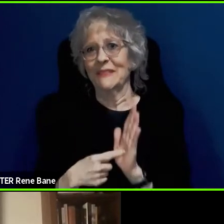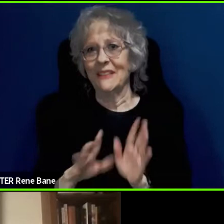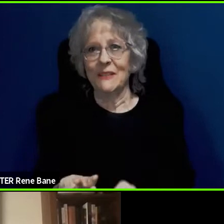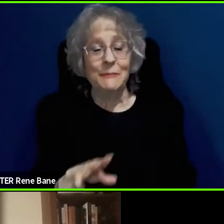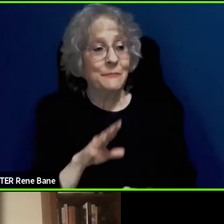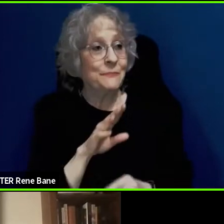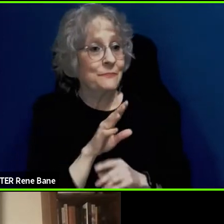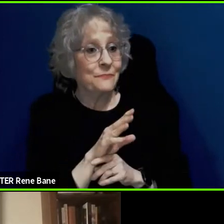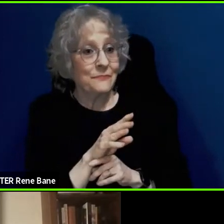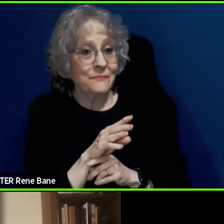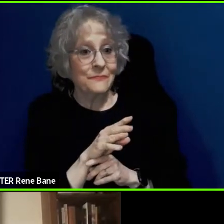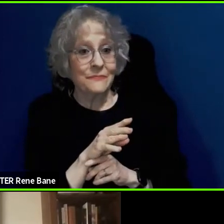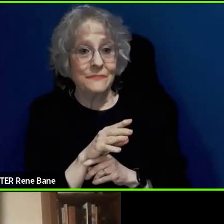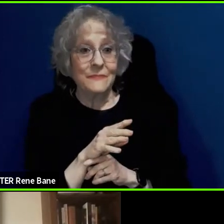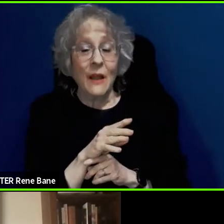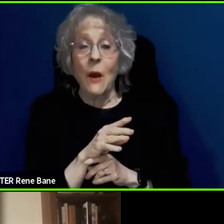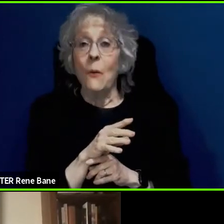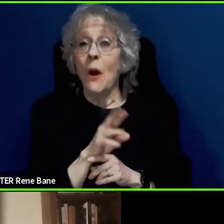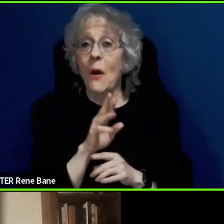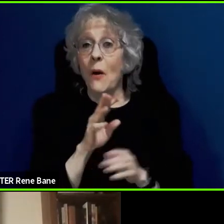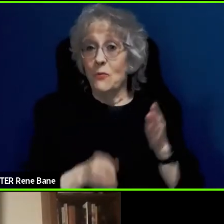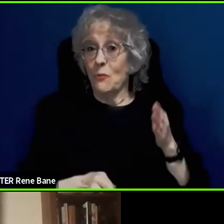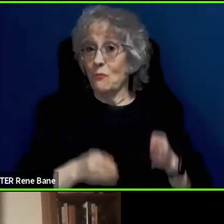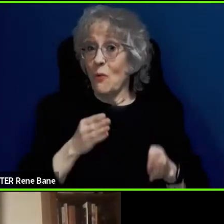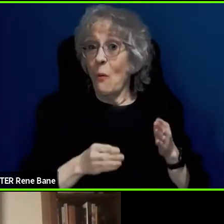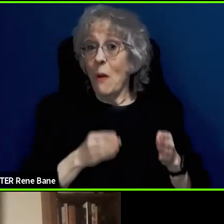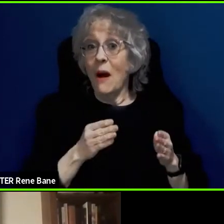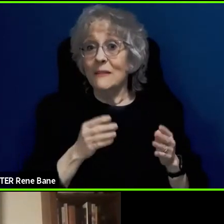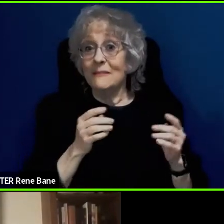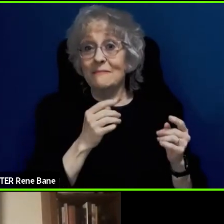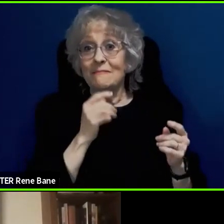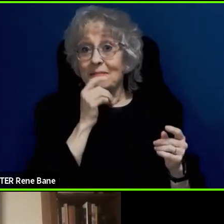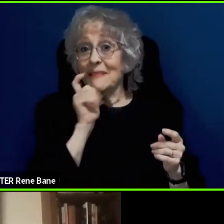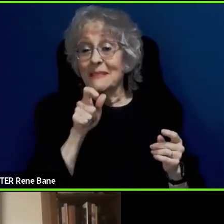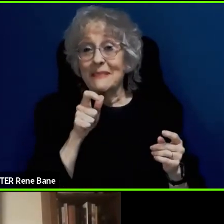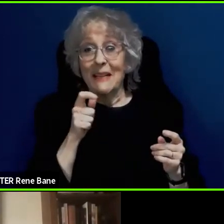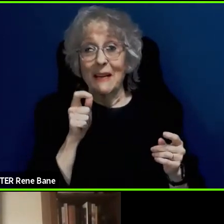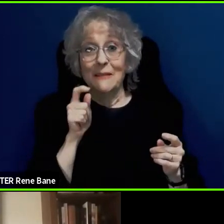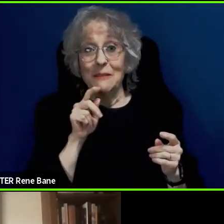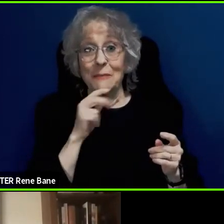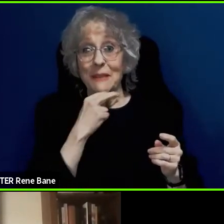looking straight at you since they are obviously not driving the car. But I would think it could be